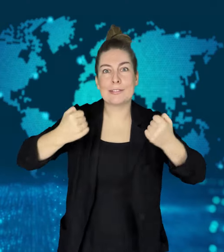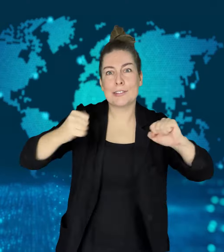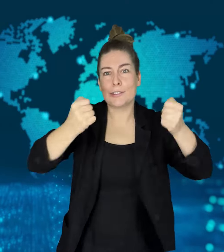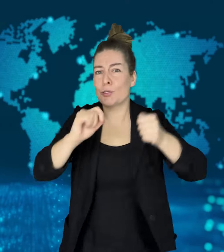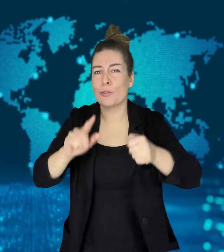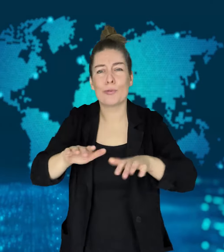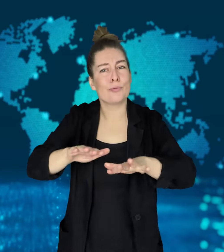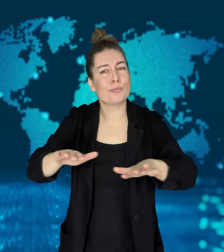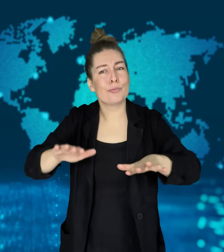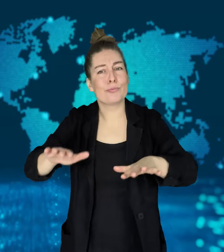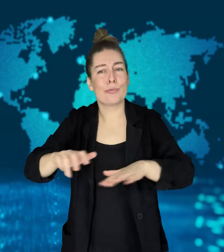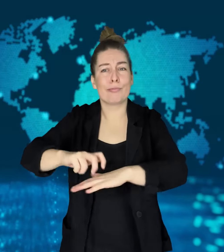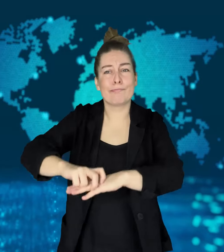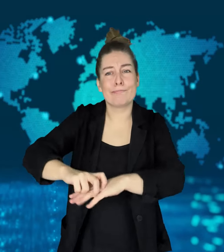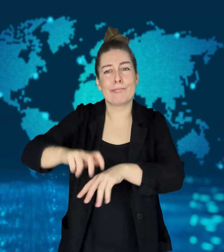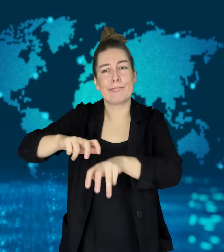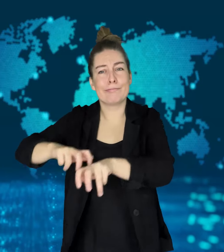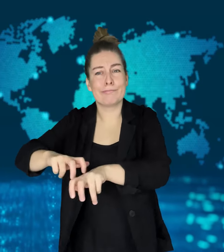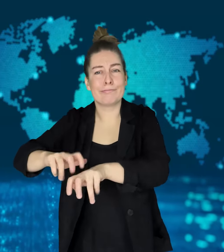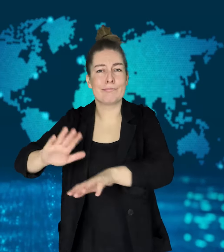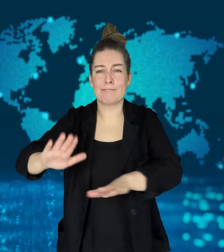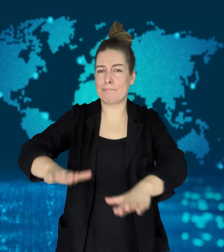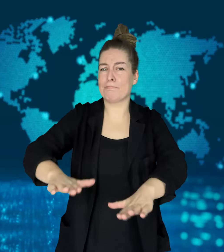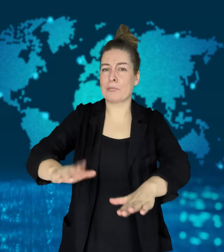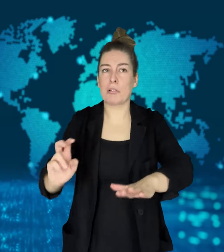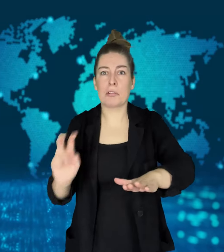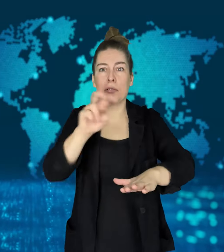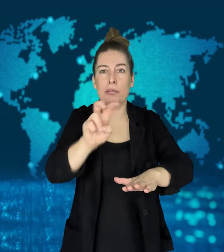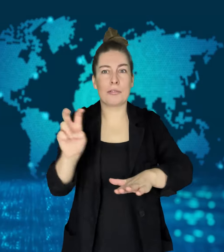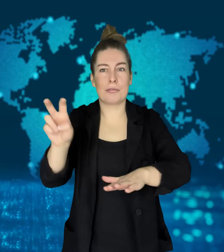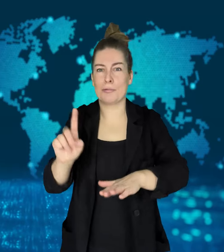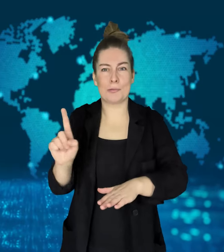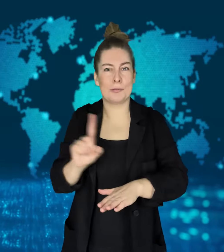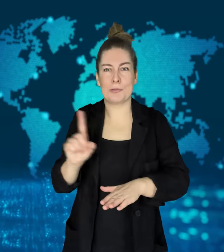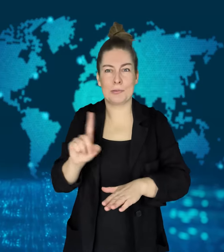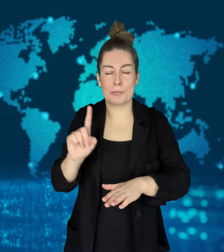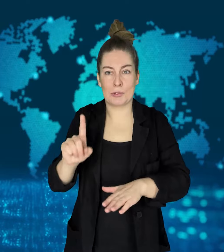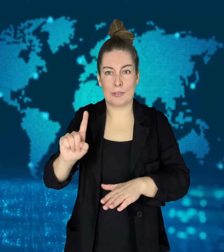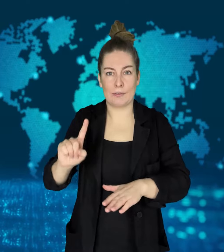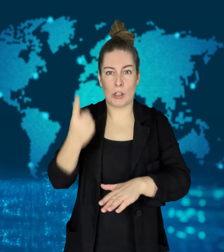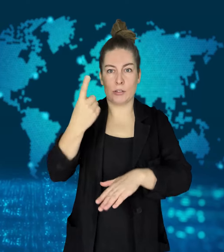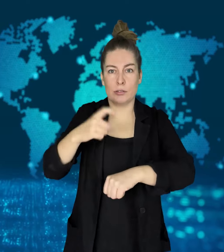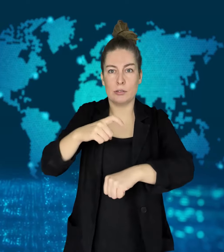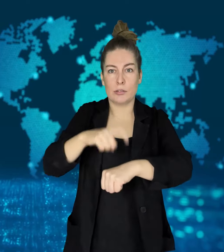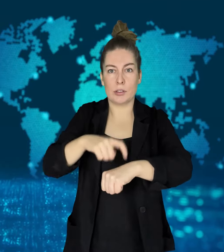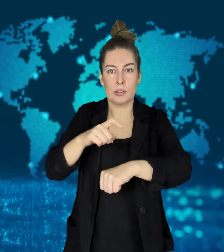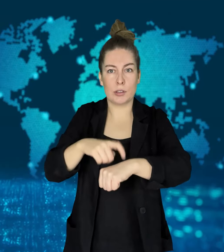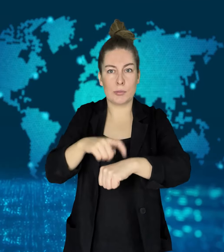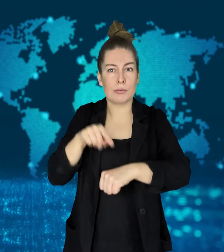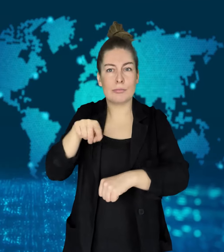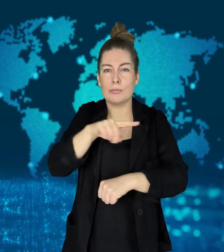They say he would never take food off the counter, and this was a total surprise.